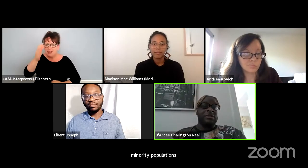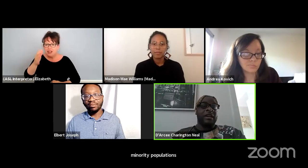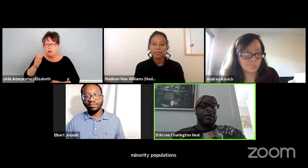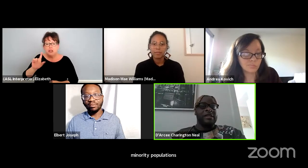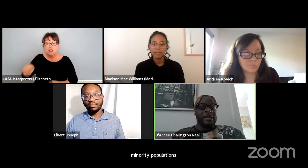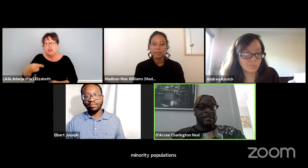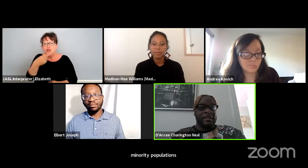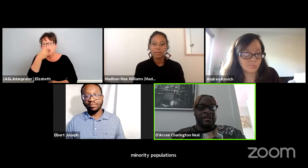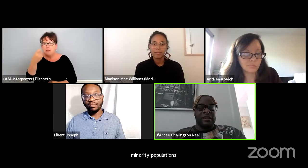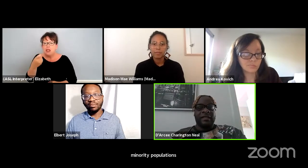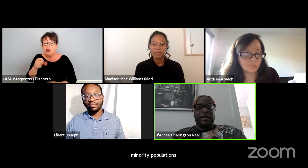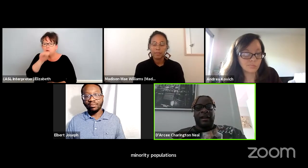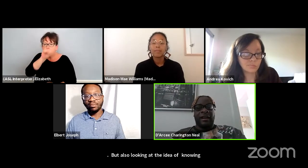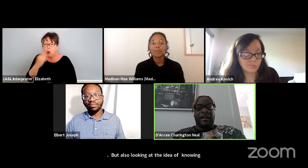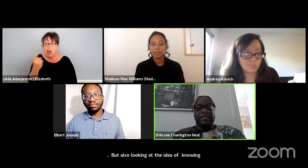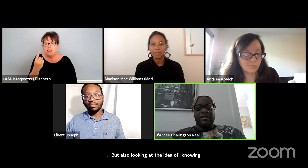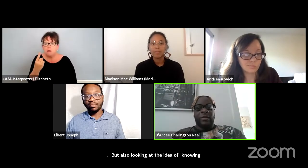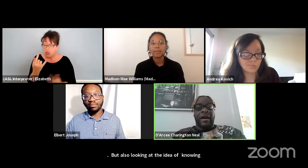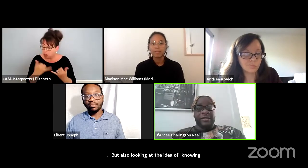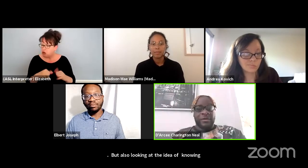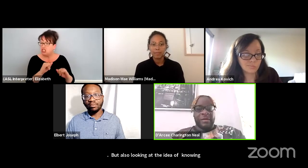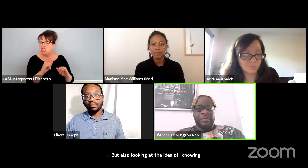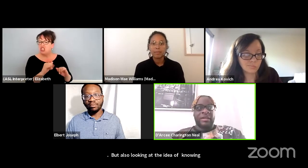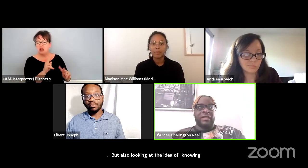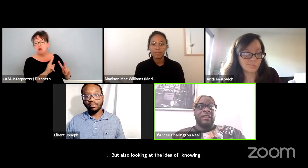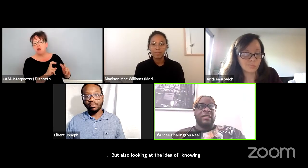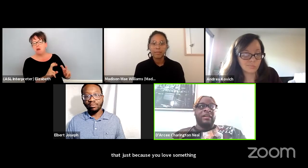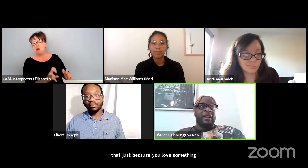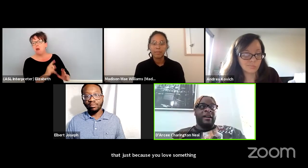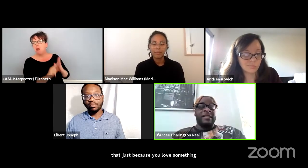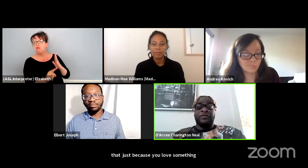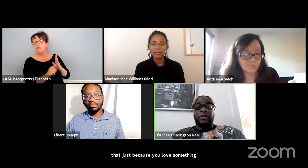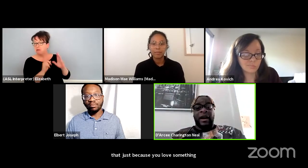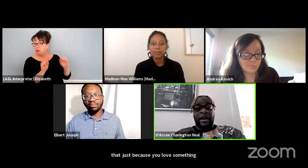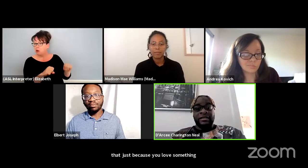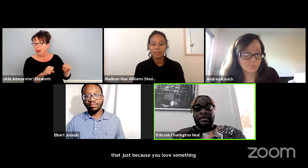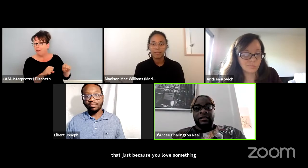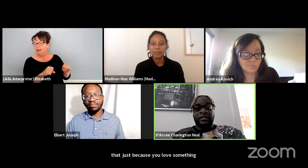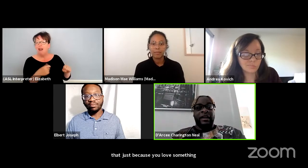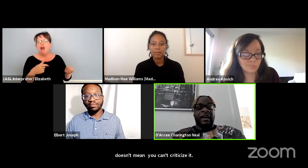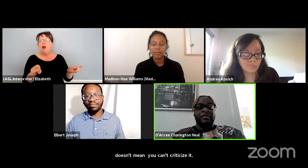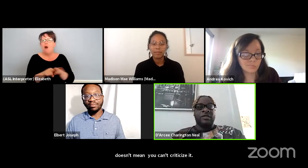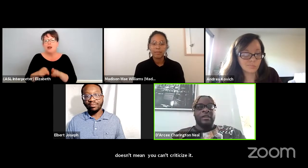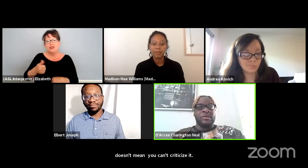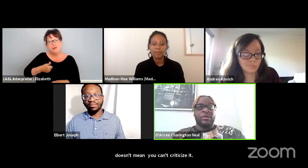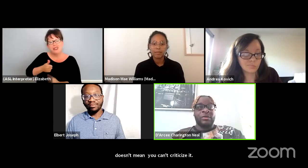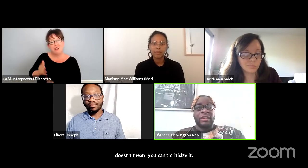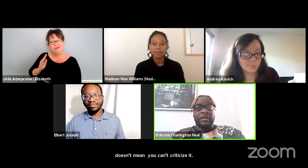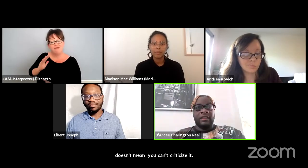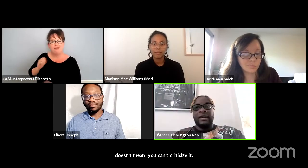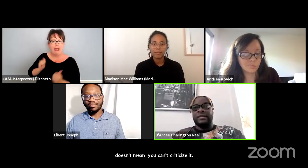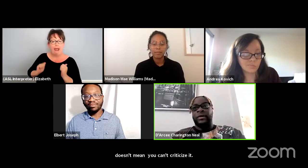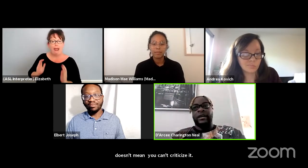that you can't criticize it. And so I also come as a former actor. I have a degree in musical theater as well